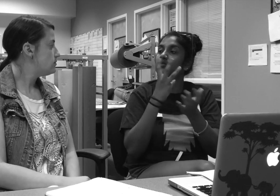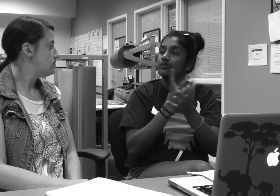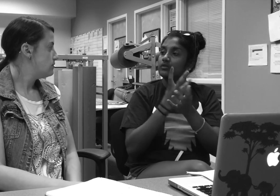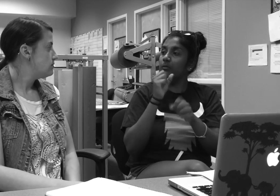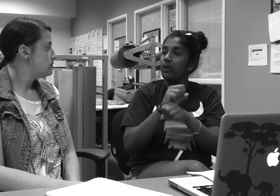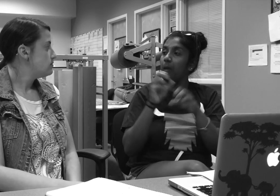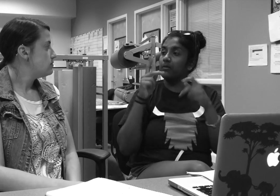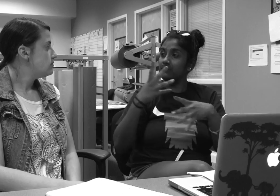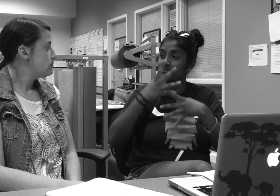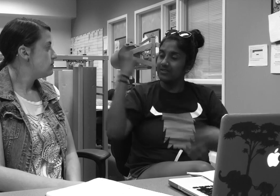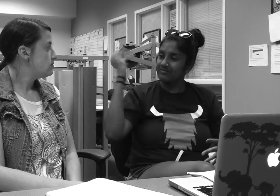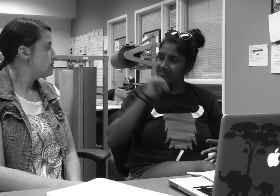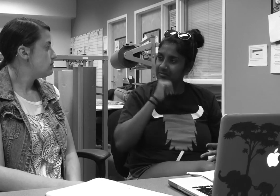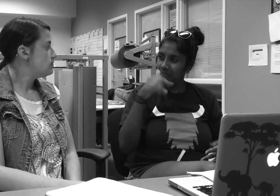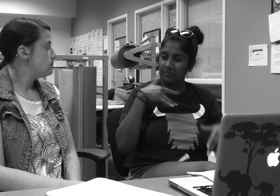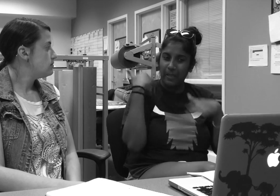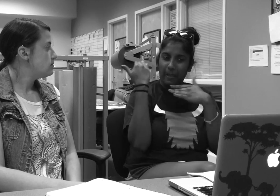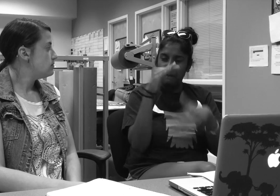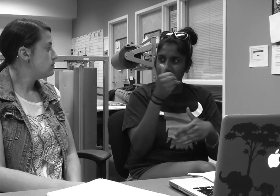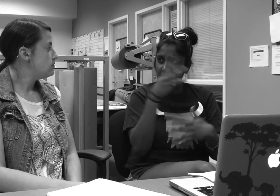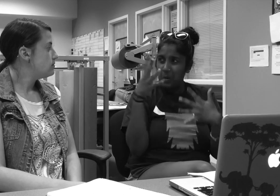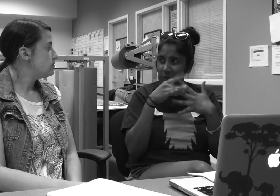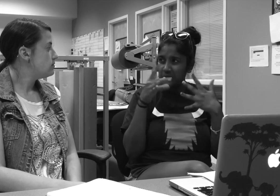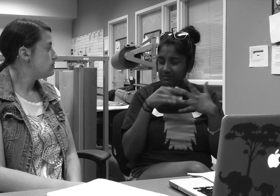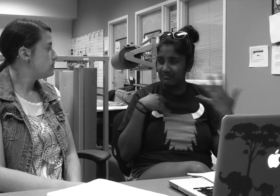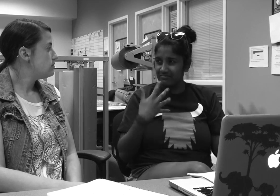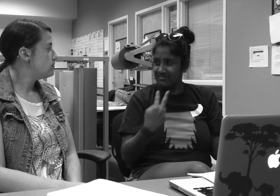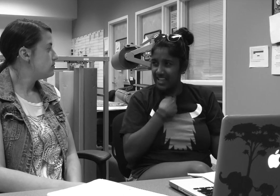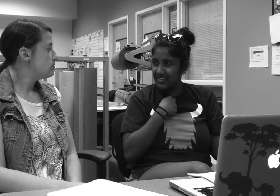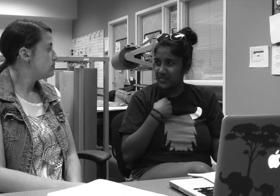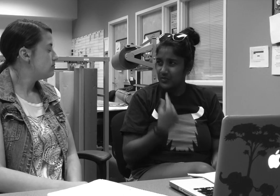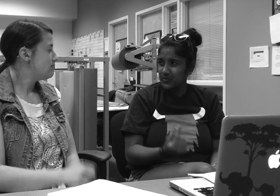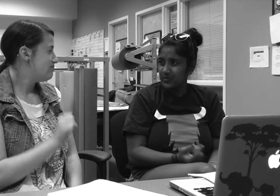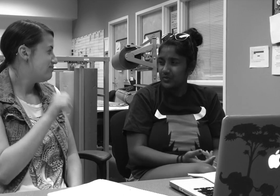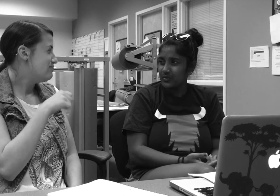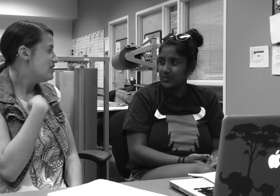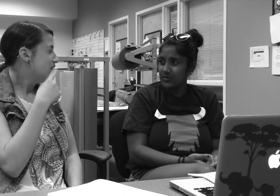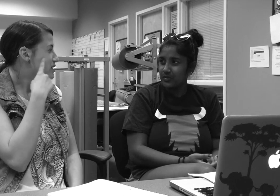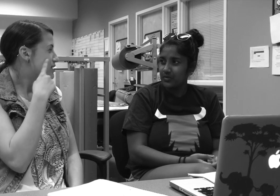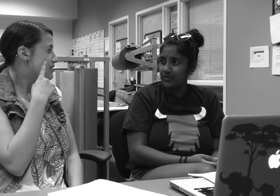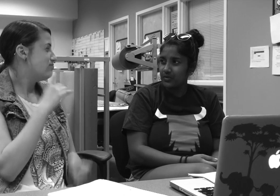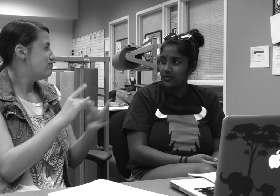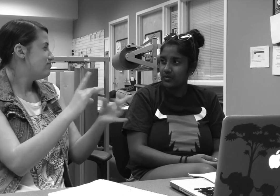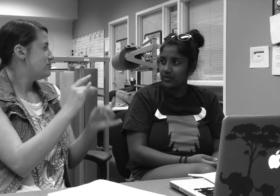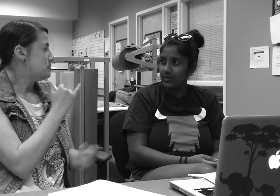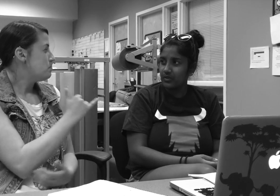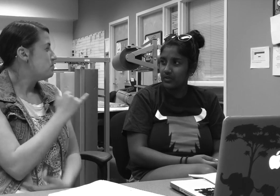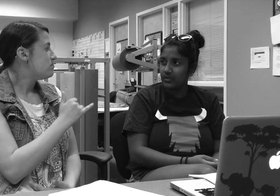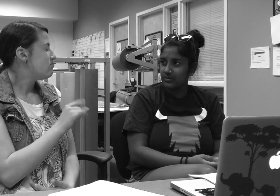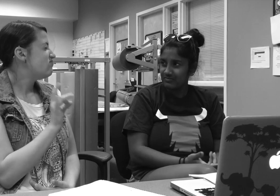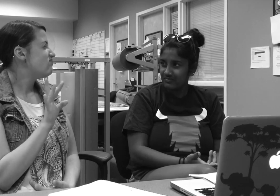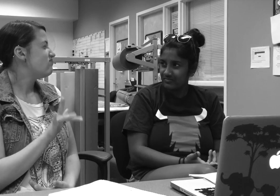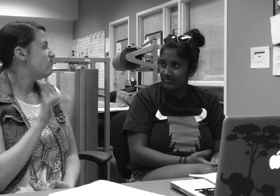Ugh, job opportunities for Social Work is limited, what should I do? Sara: I feel same thing, poor them -sighs-